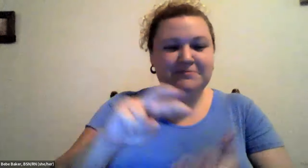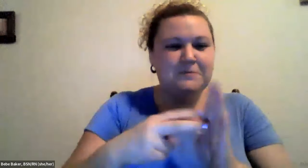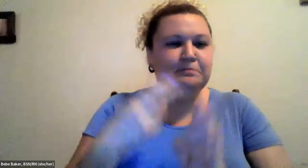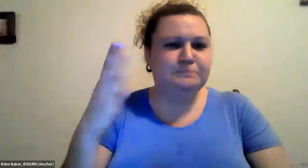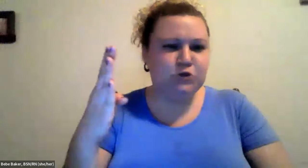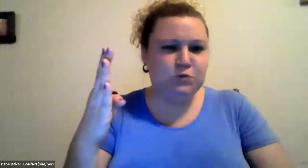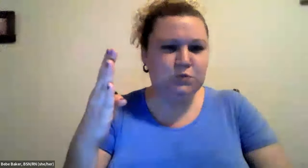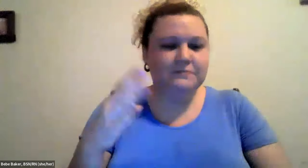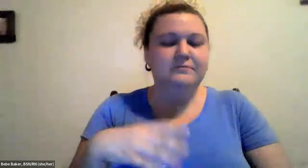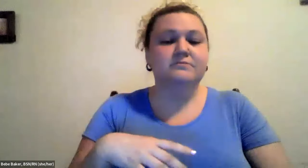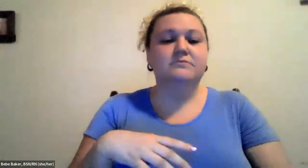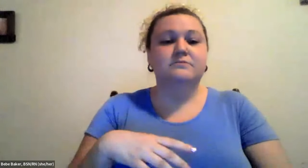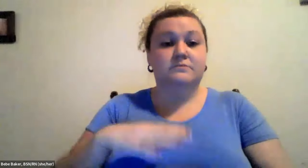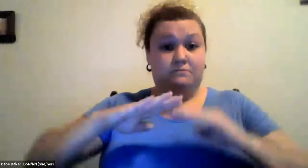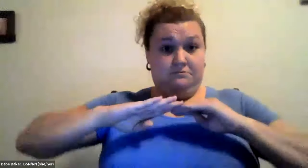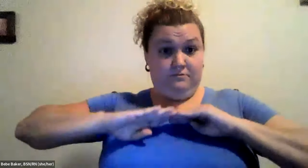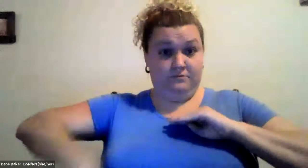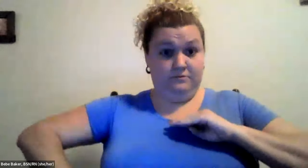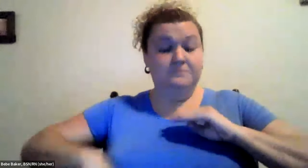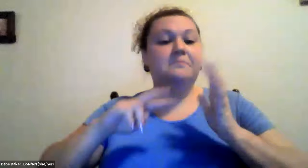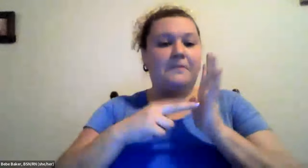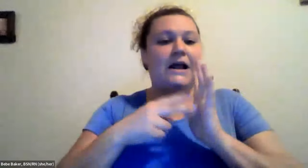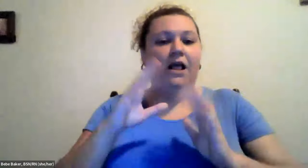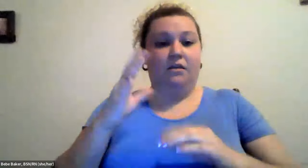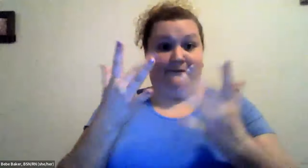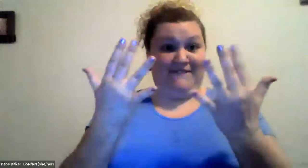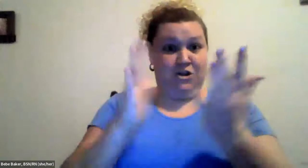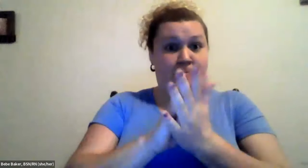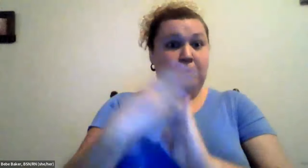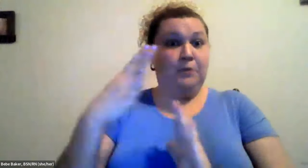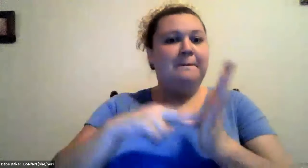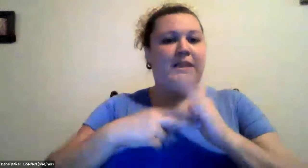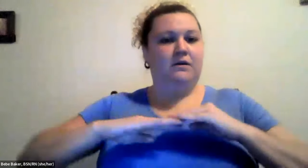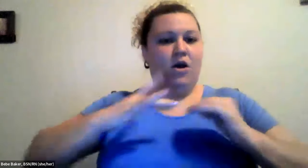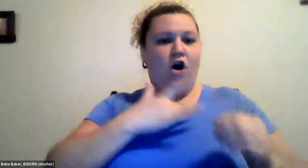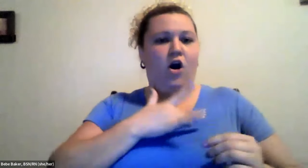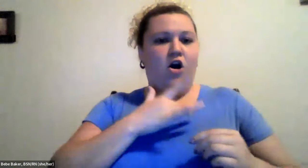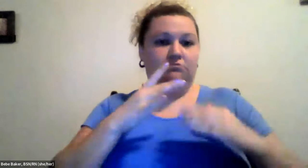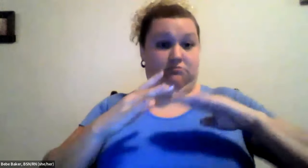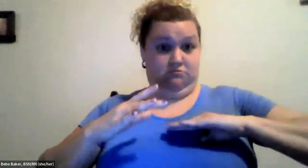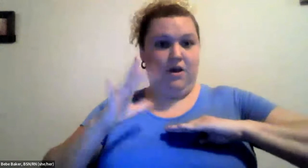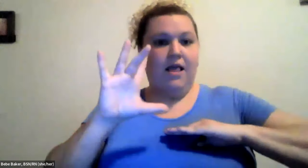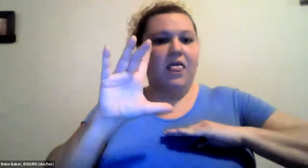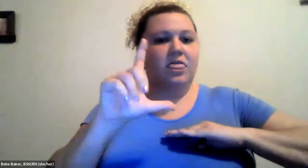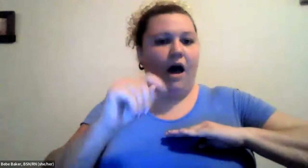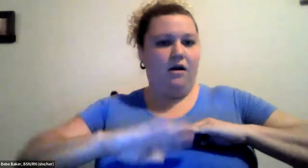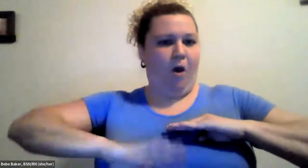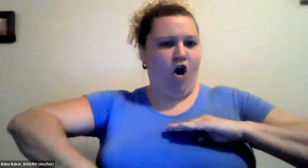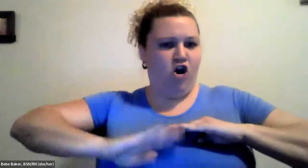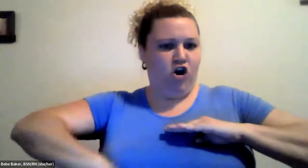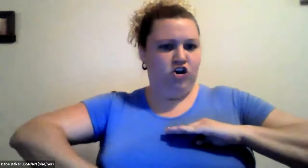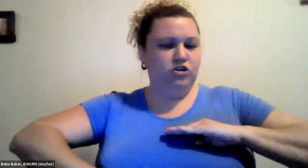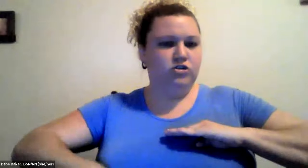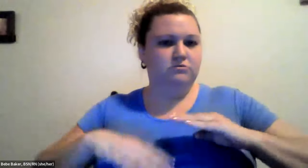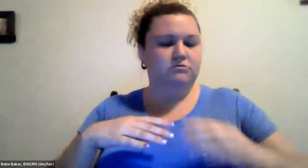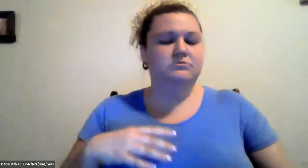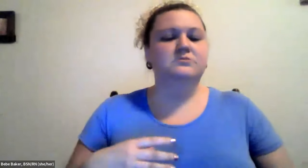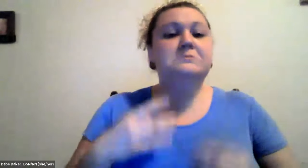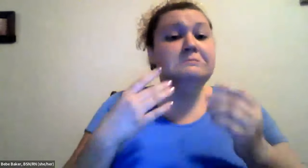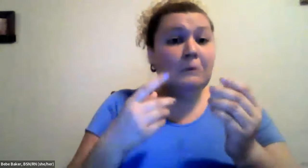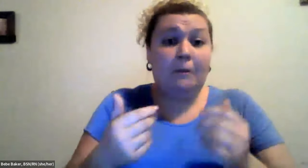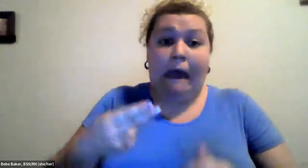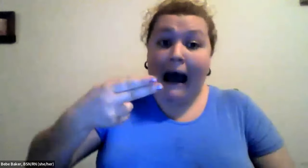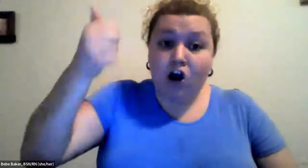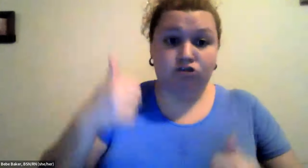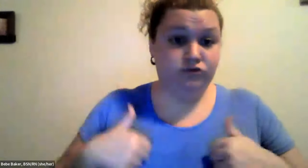Cristine Saunders: You have blue hands is called side by side of ISIS and the hands are the fingers become blue it means your clot is actually below the heart level.